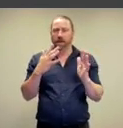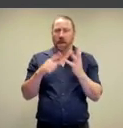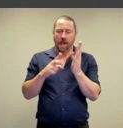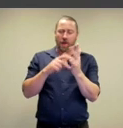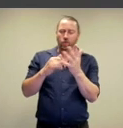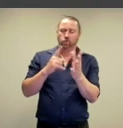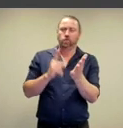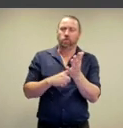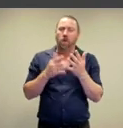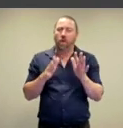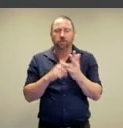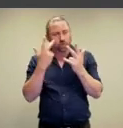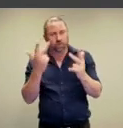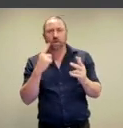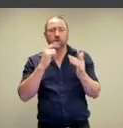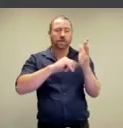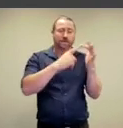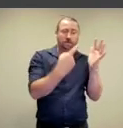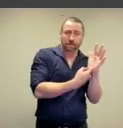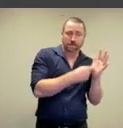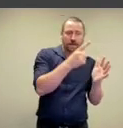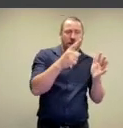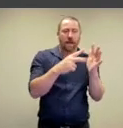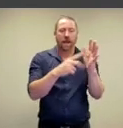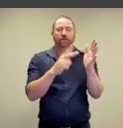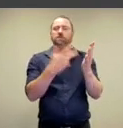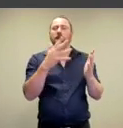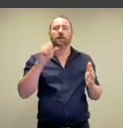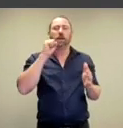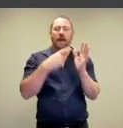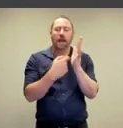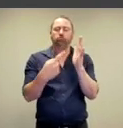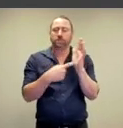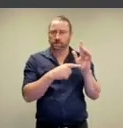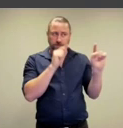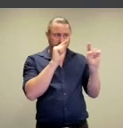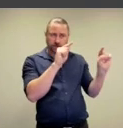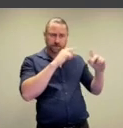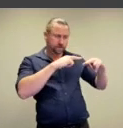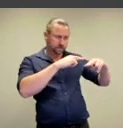forms. If we think about